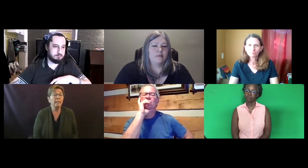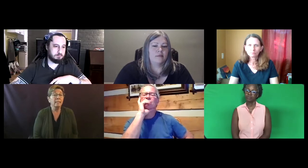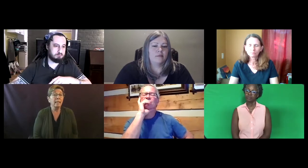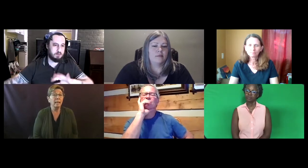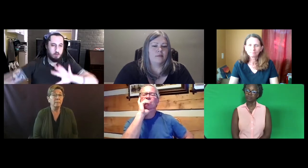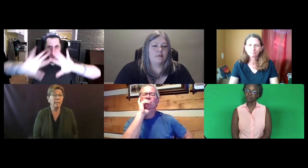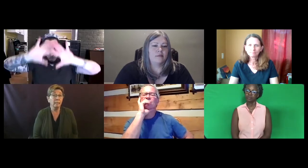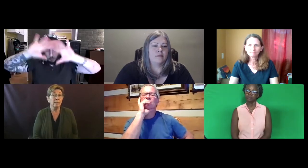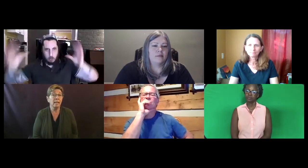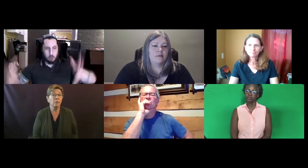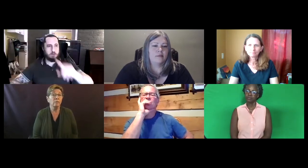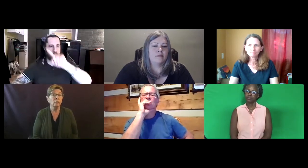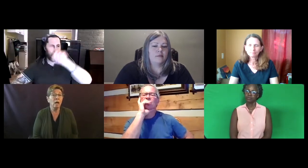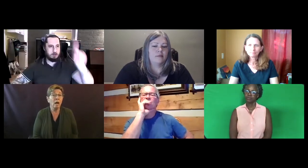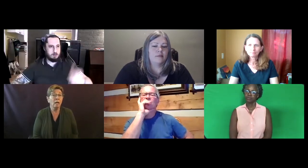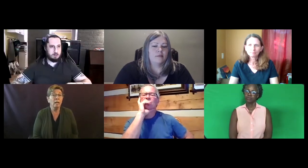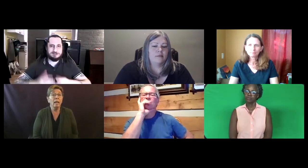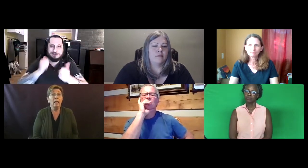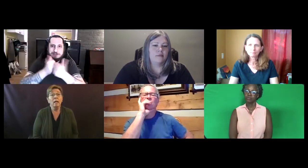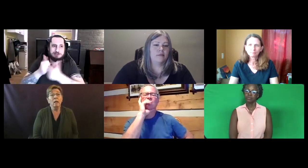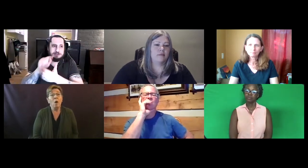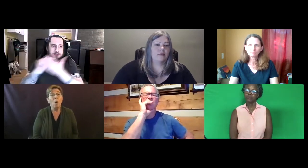Because they can't meet the standard of the law.